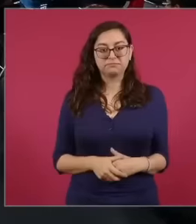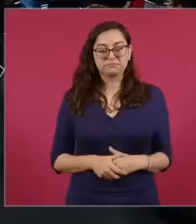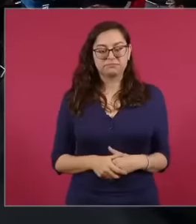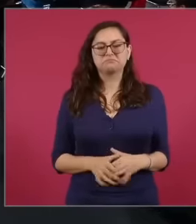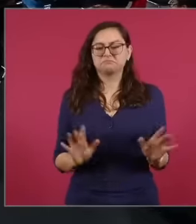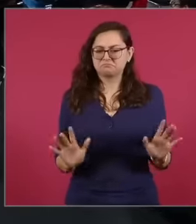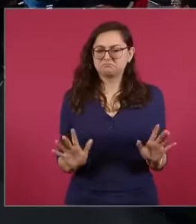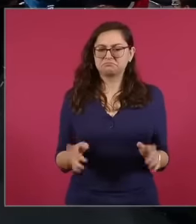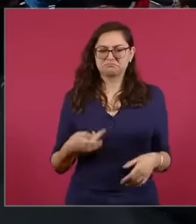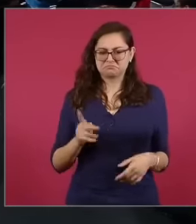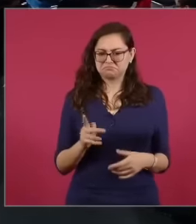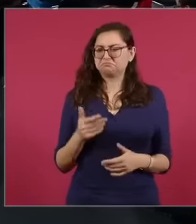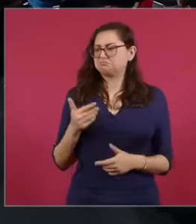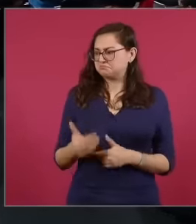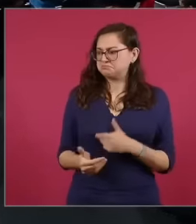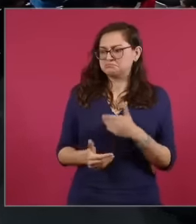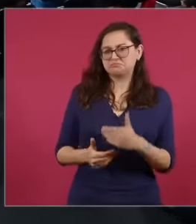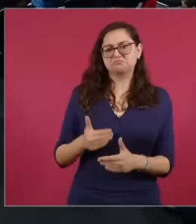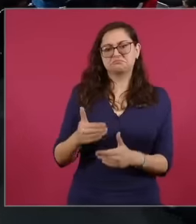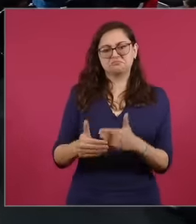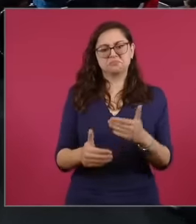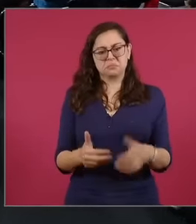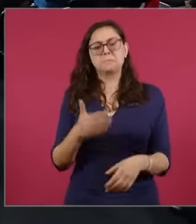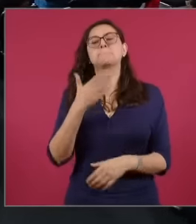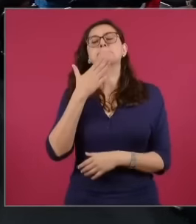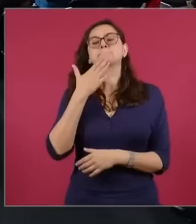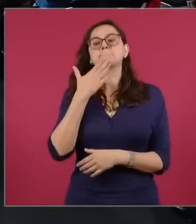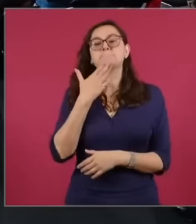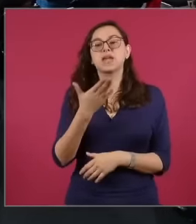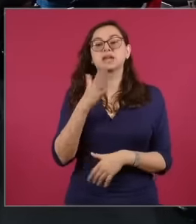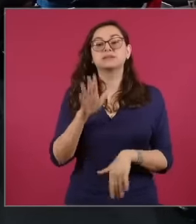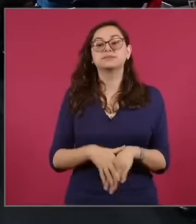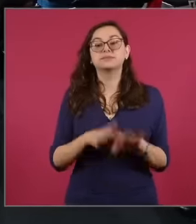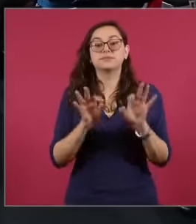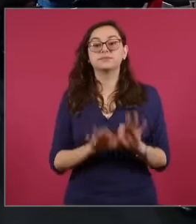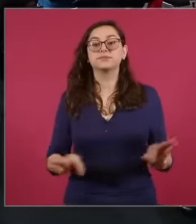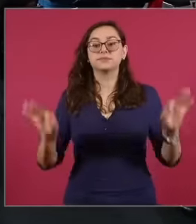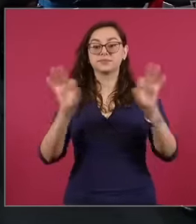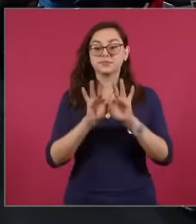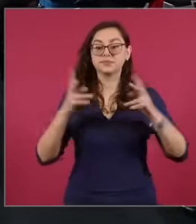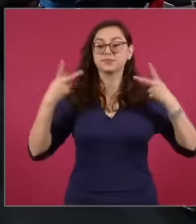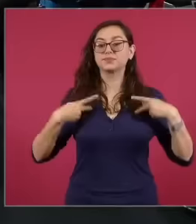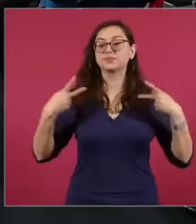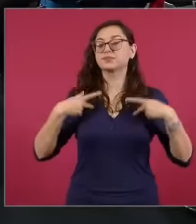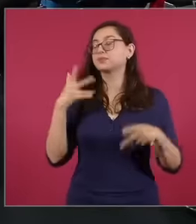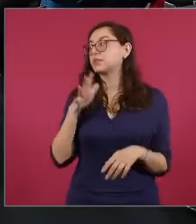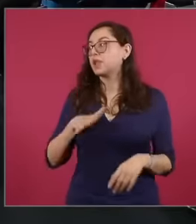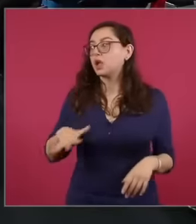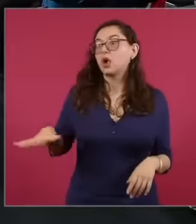very well and the most important thing is that people are very happy,